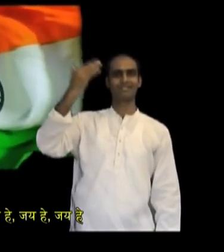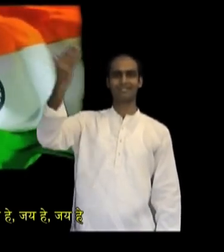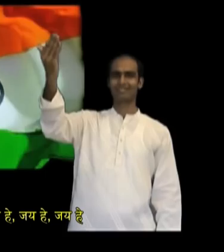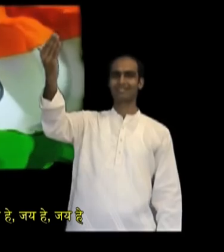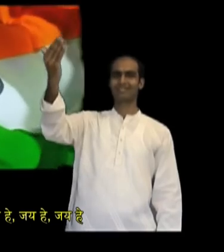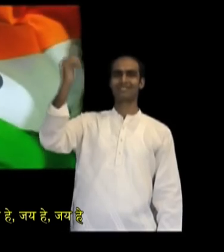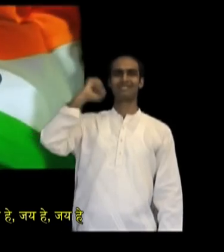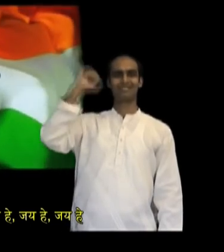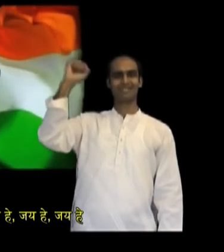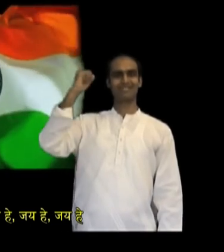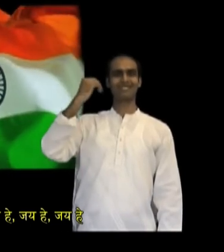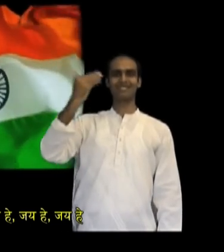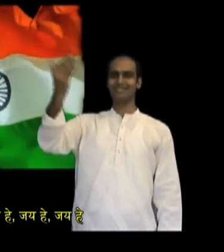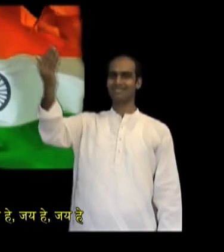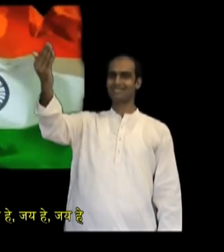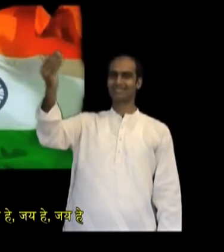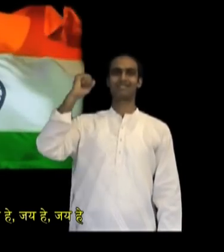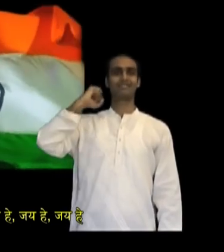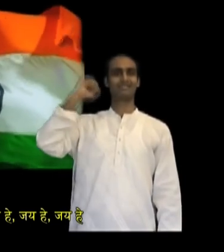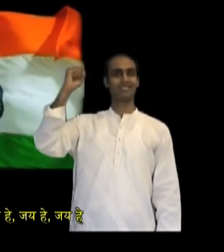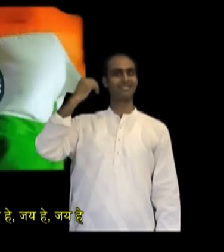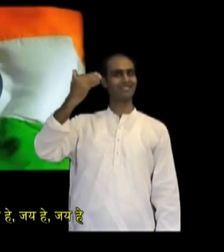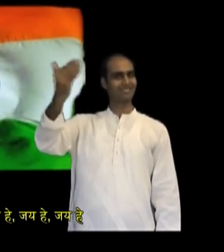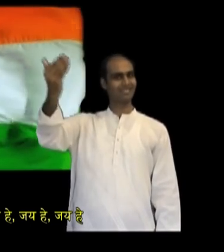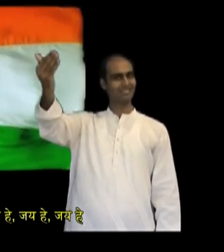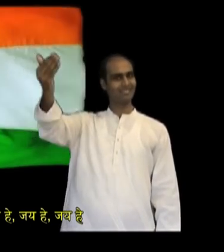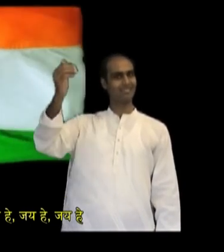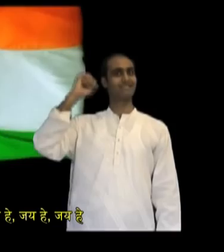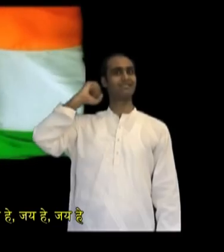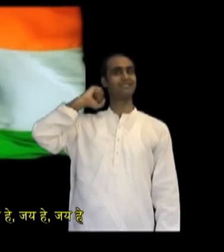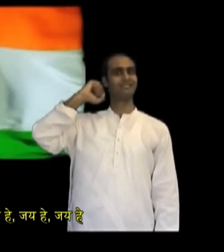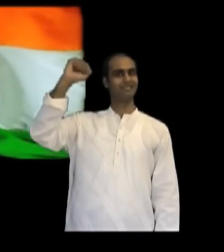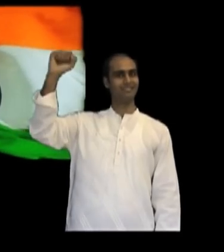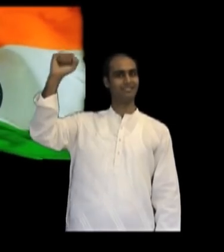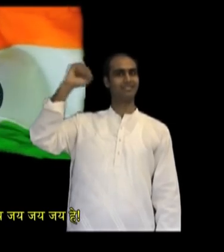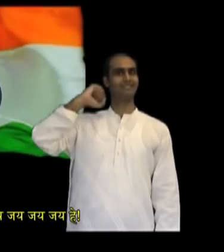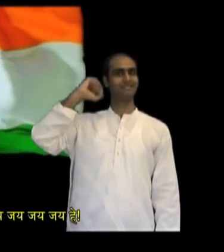victory forever.